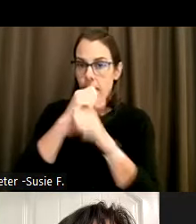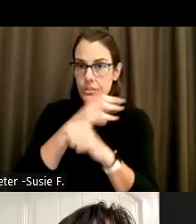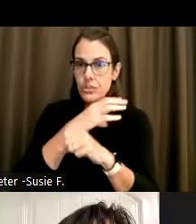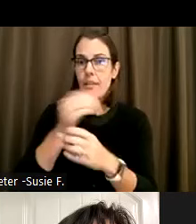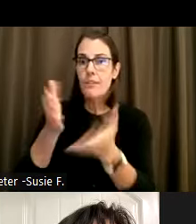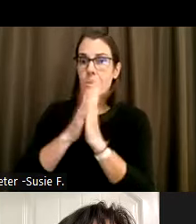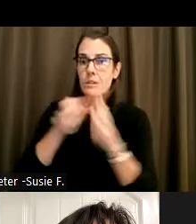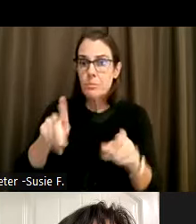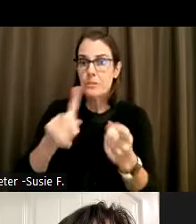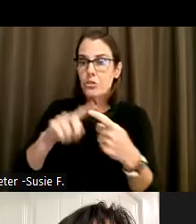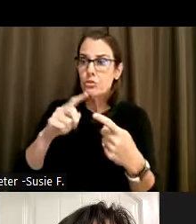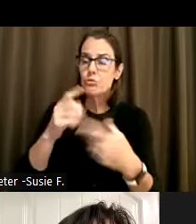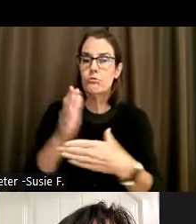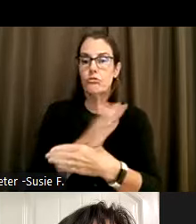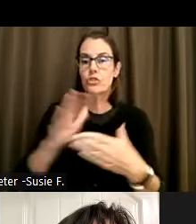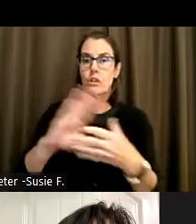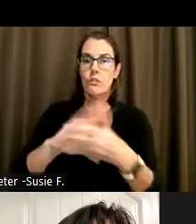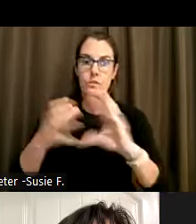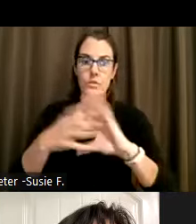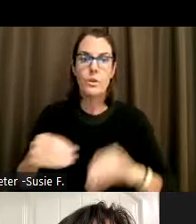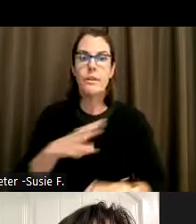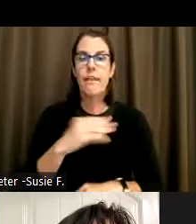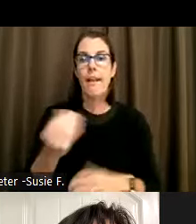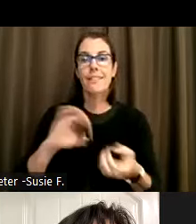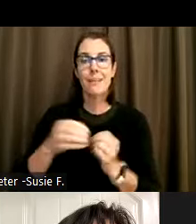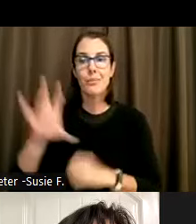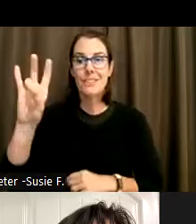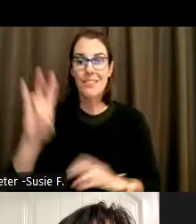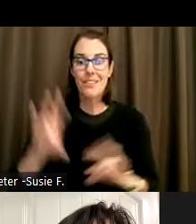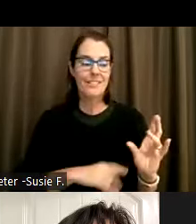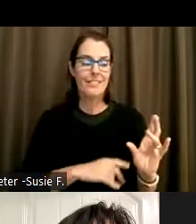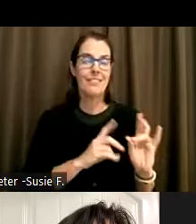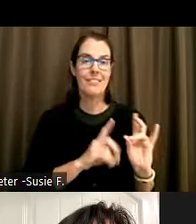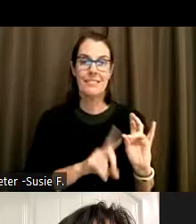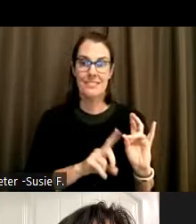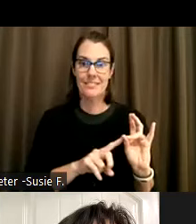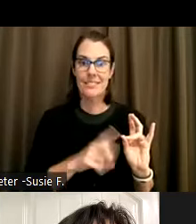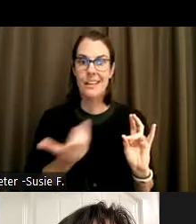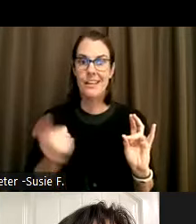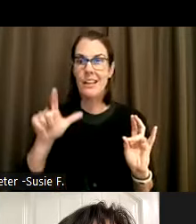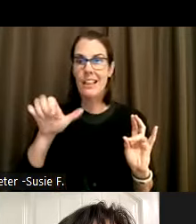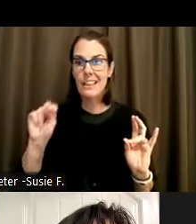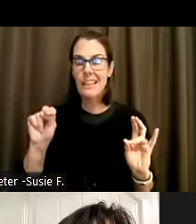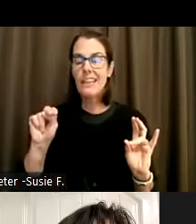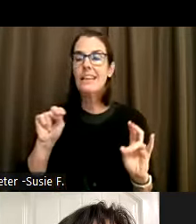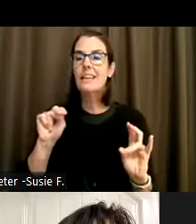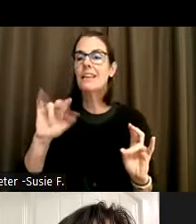And then I'm going to read #7 again, So lean into discomfort. The real. We might be addressing things here